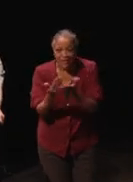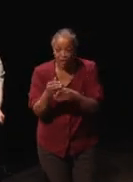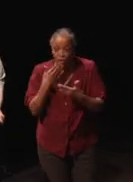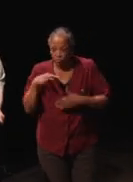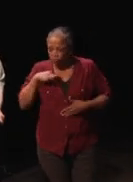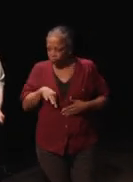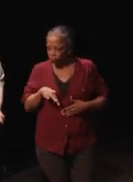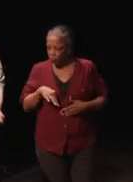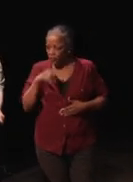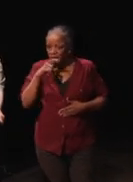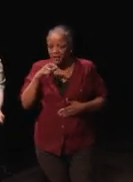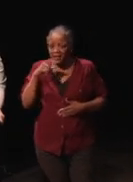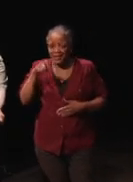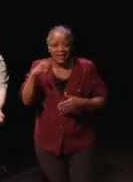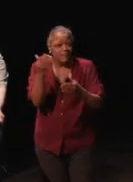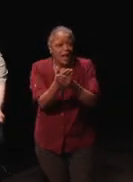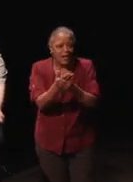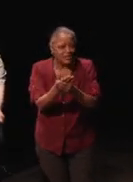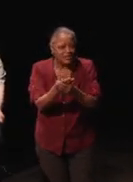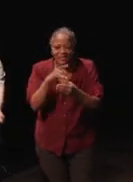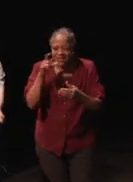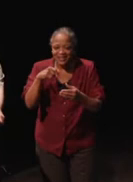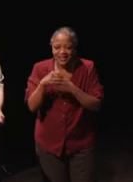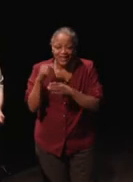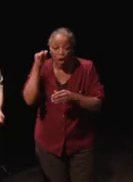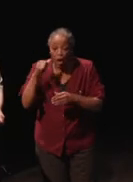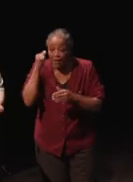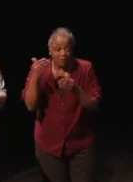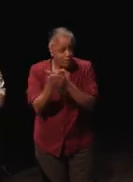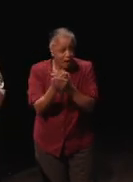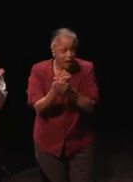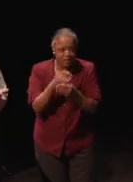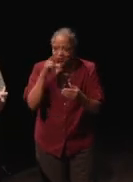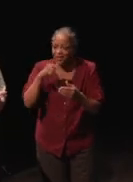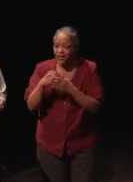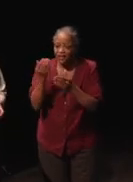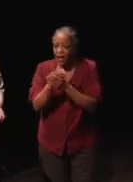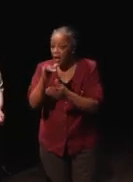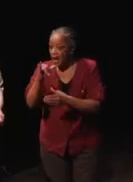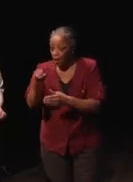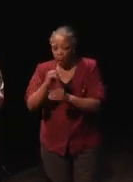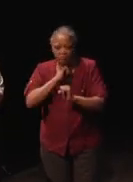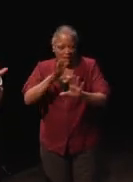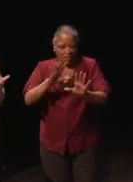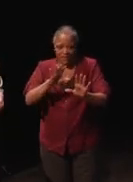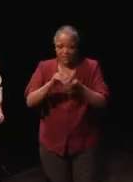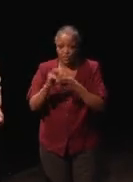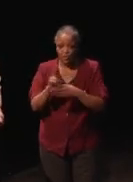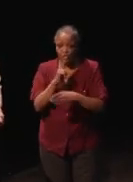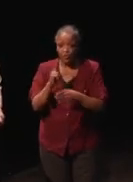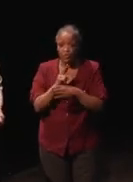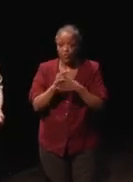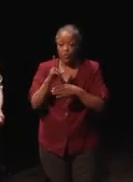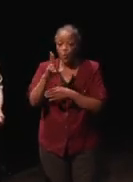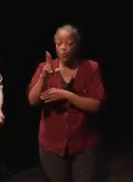we didn't need any files. So we didn't need any audio files or file IO or anything, we just used existing rumble.